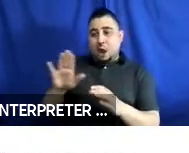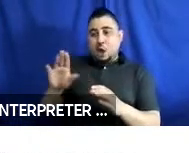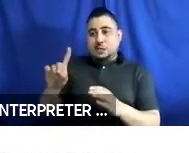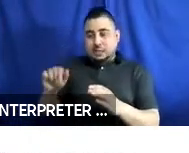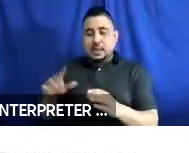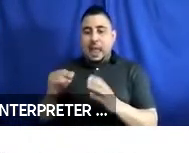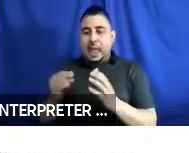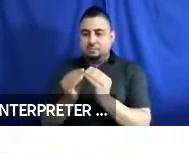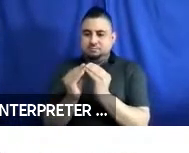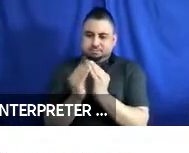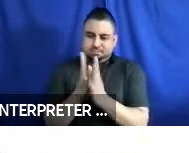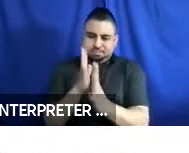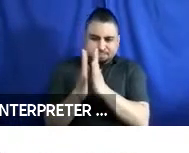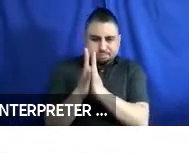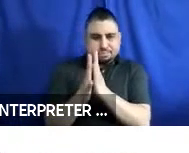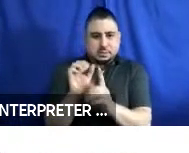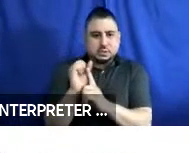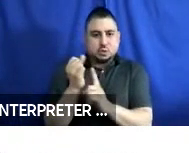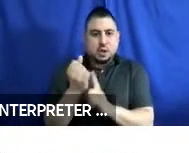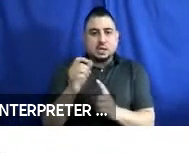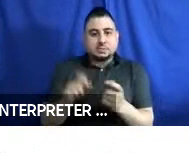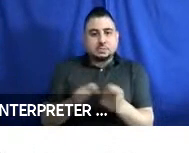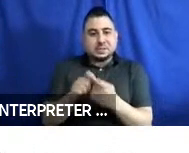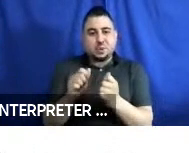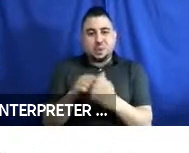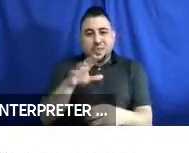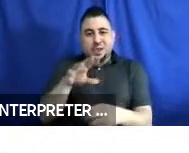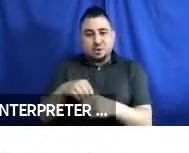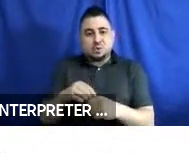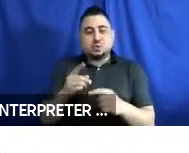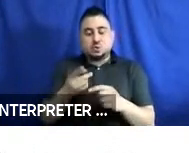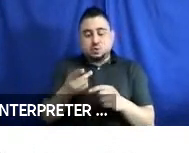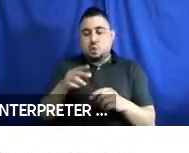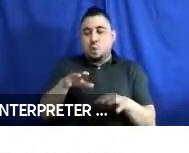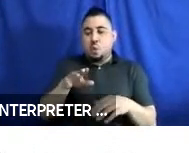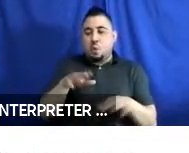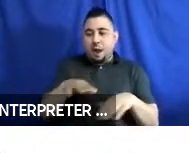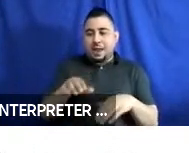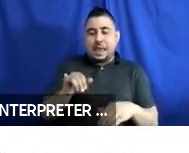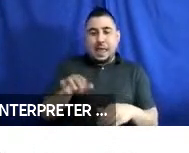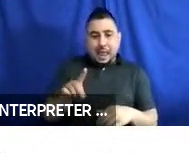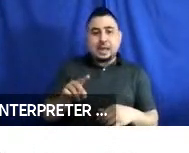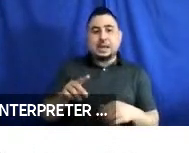condition. Specifically with respect to walking aid users, the side facing seating orientation